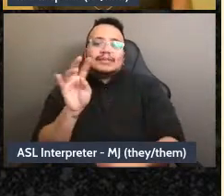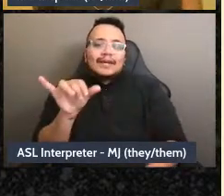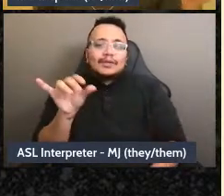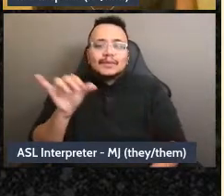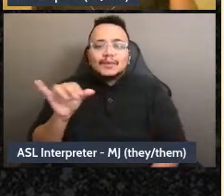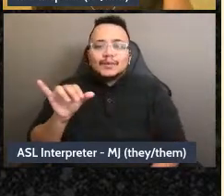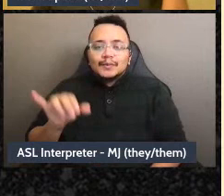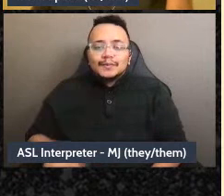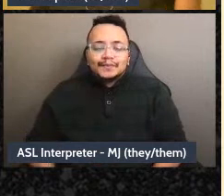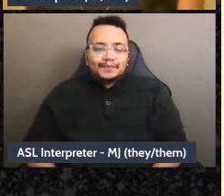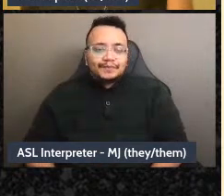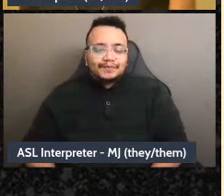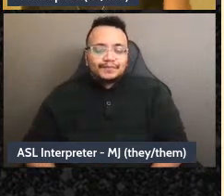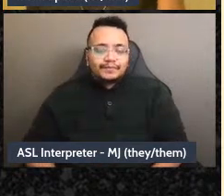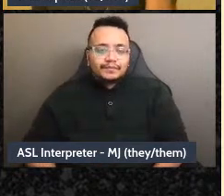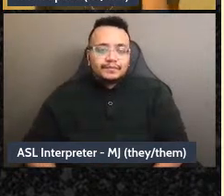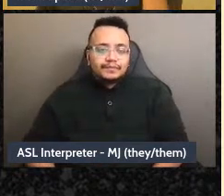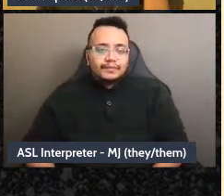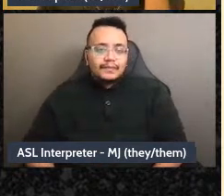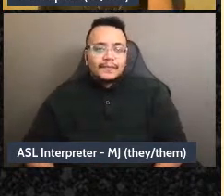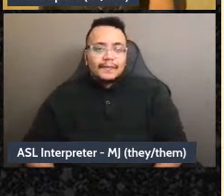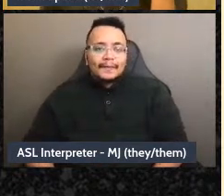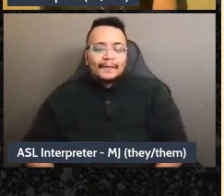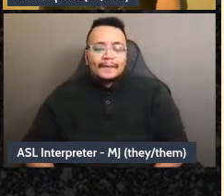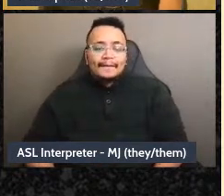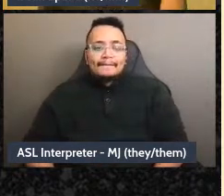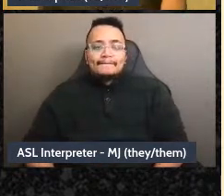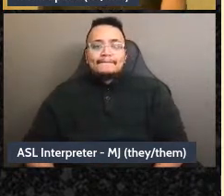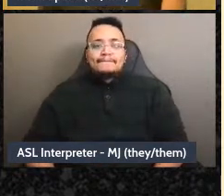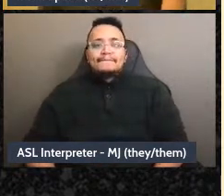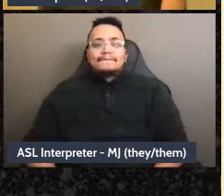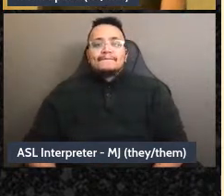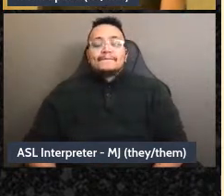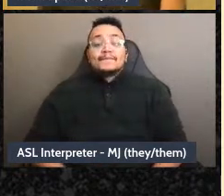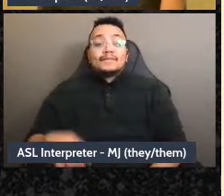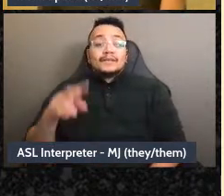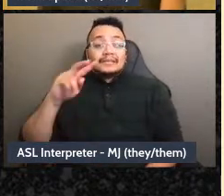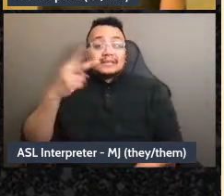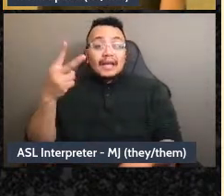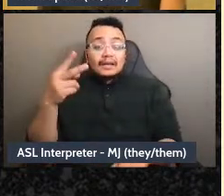The second piece I just want to name is membership, like, how we know who is in and who is